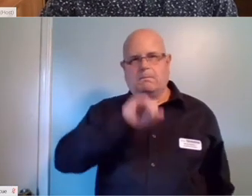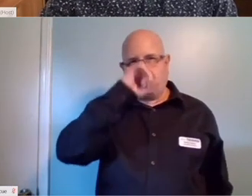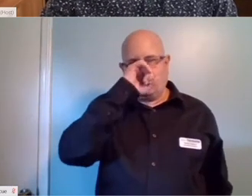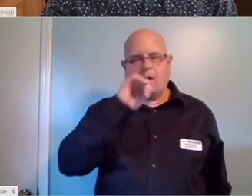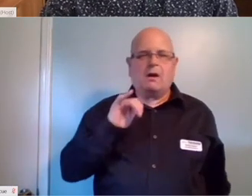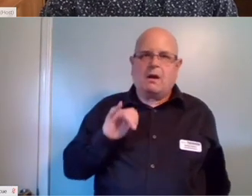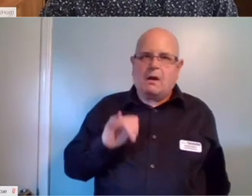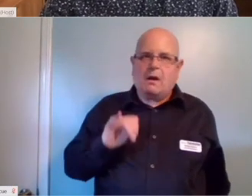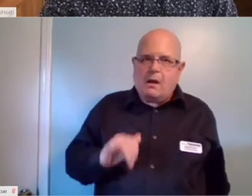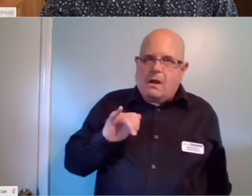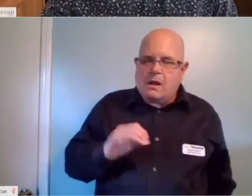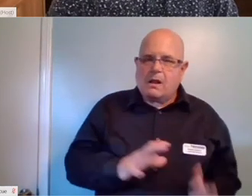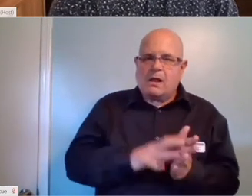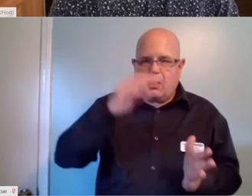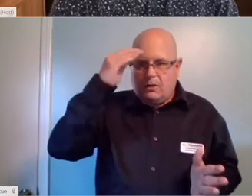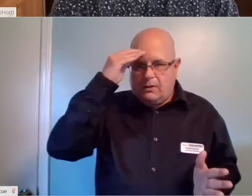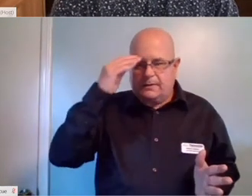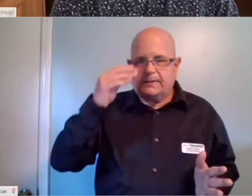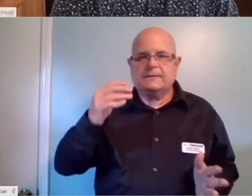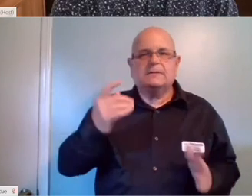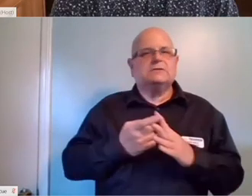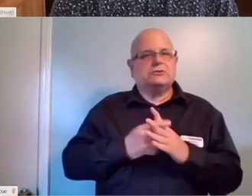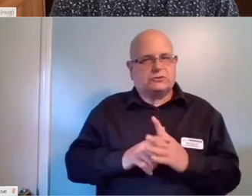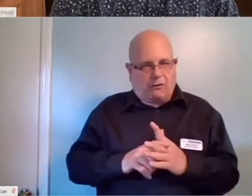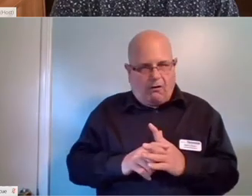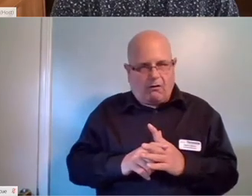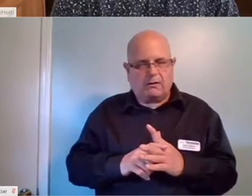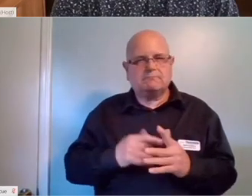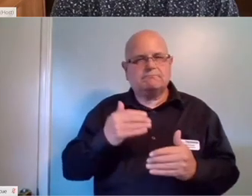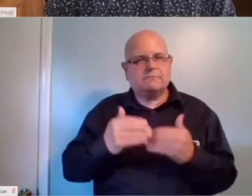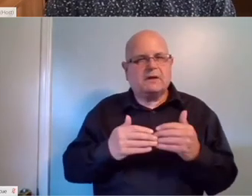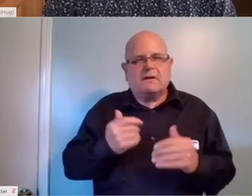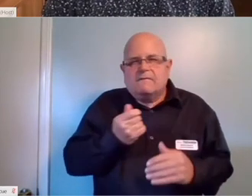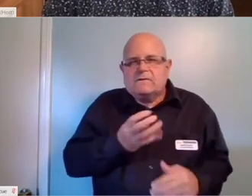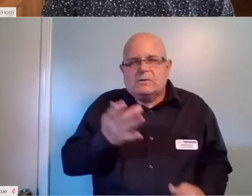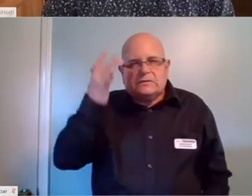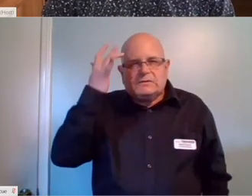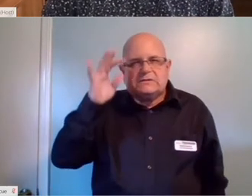You know, we started out with a couple of smart lights and a couple of ‑‑ a smart